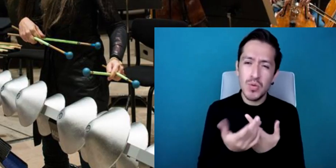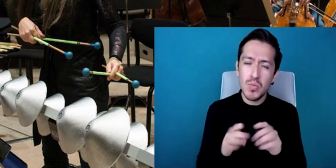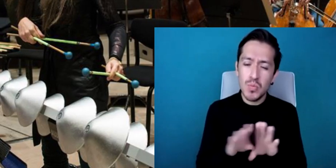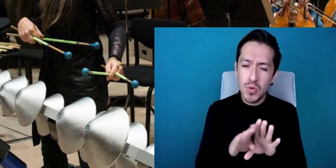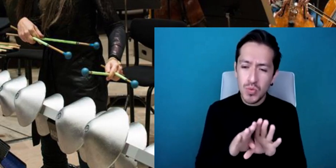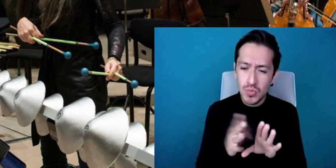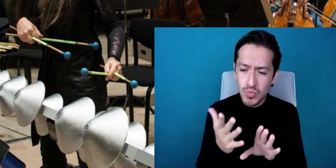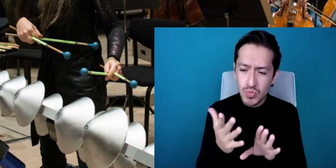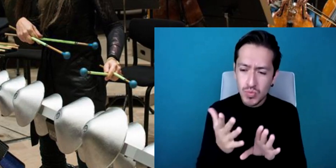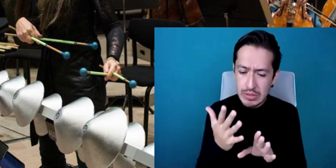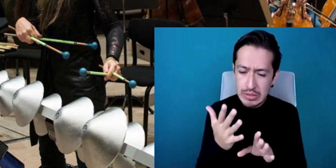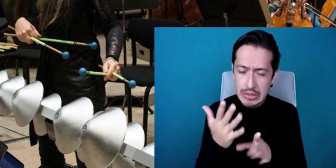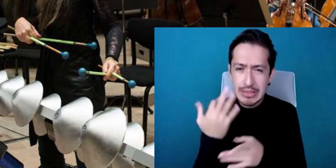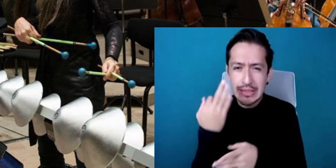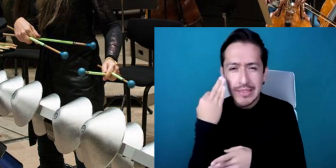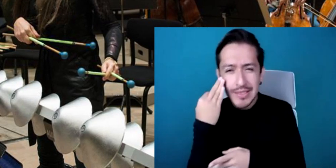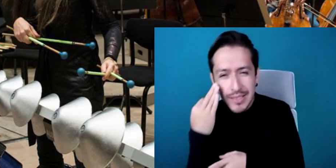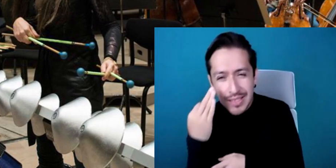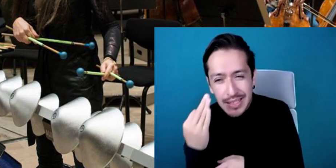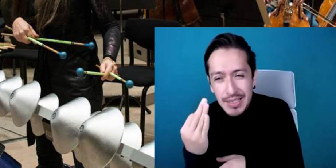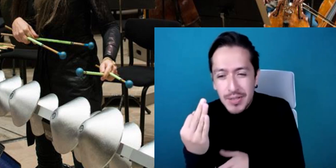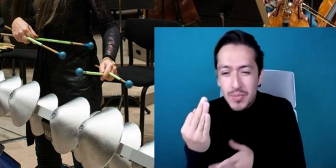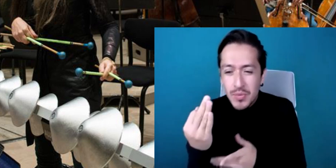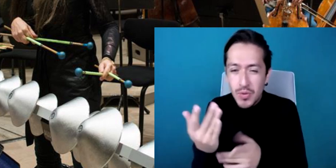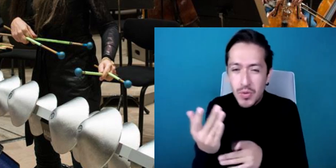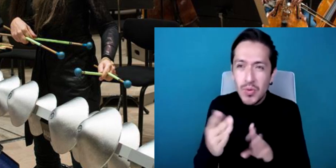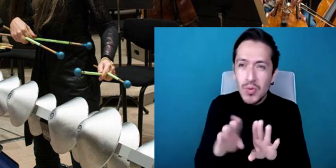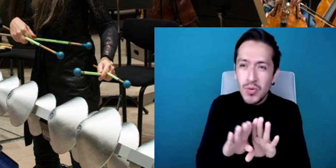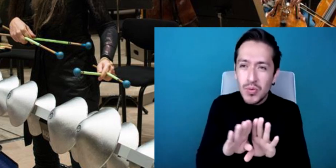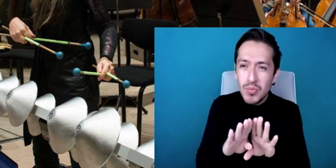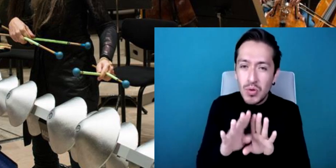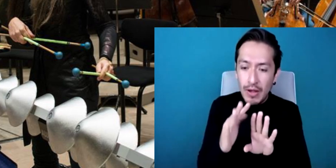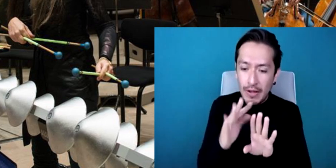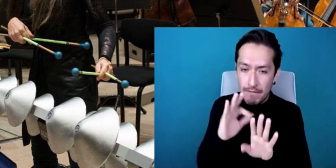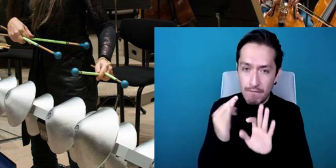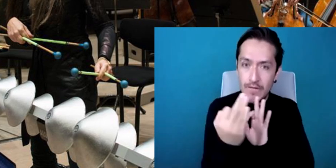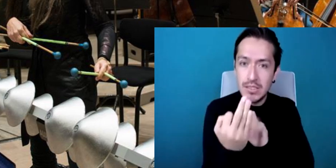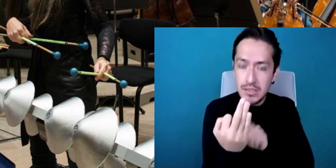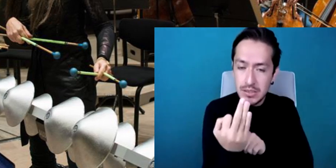them really and because it adjusted their whole sound world they were used to having the strings